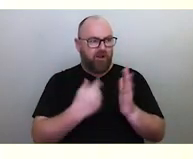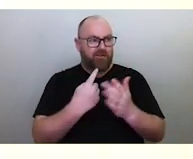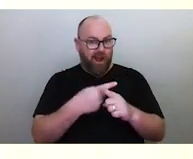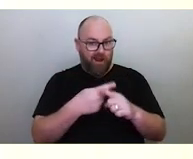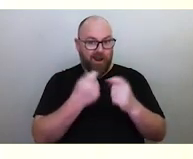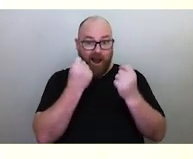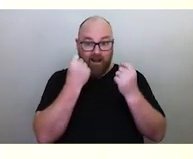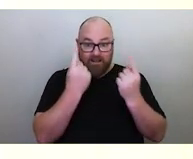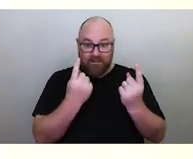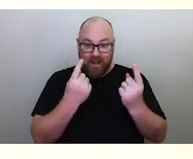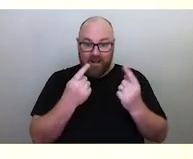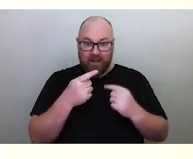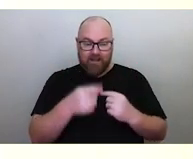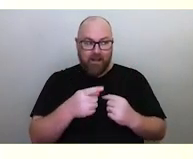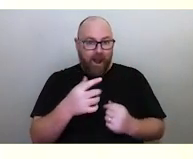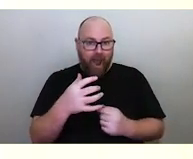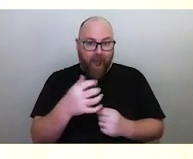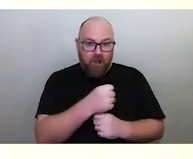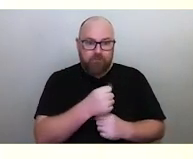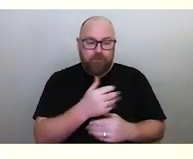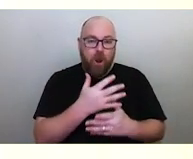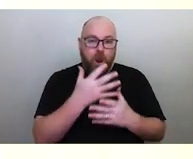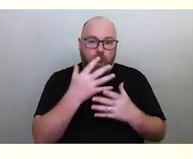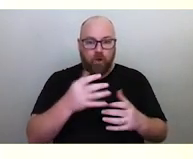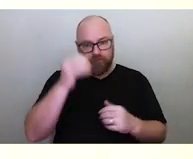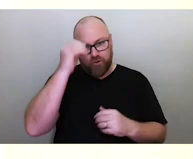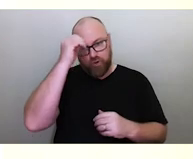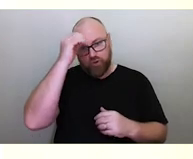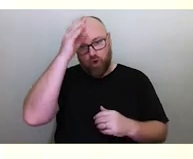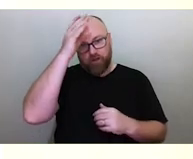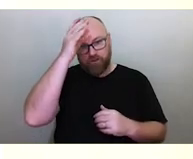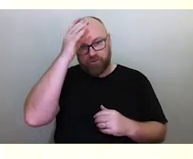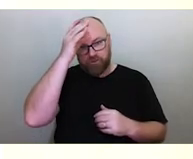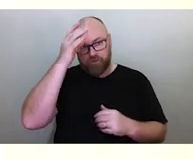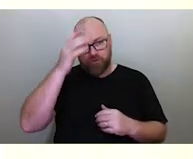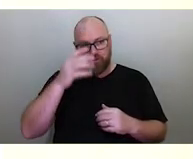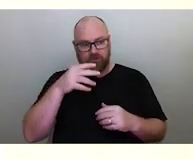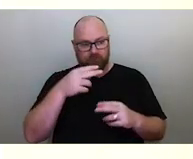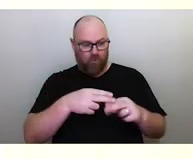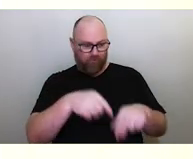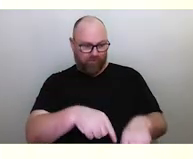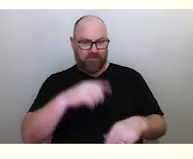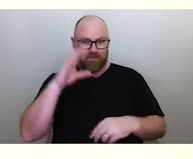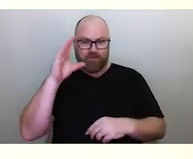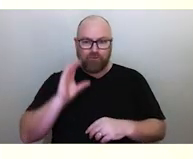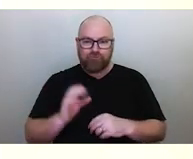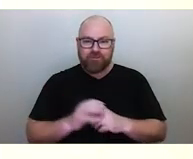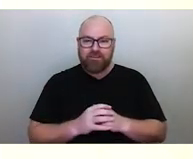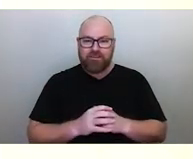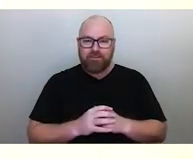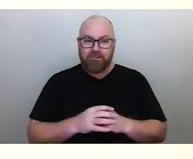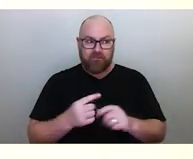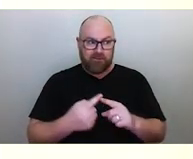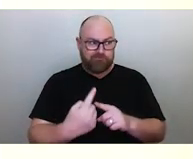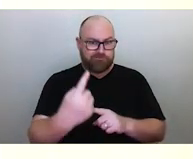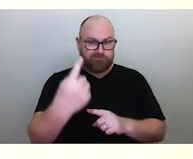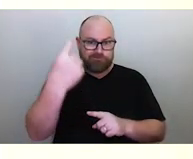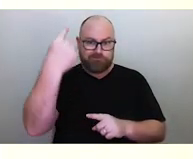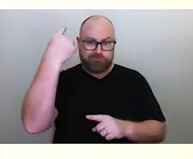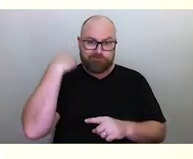that there's got to be a lot of knowledge about astronomy in a country and a place that goes back as far in time as Aboriginal Australia does,